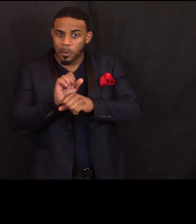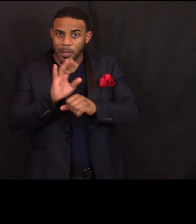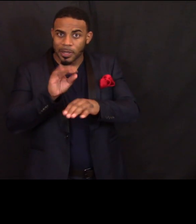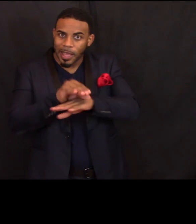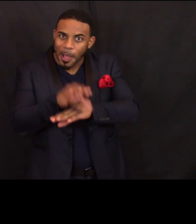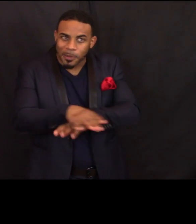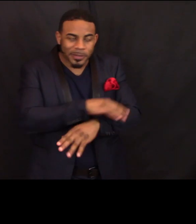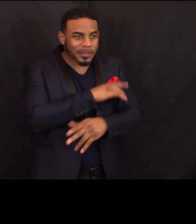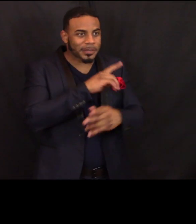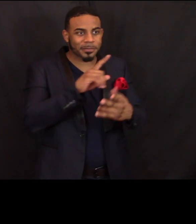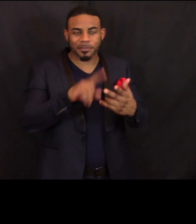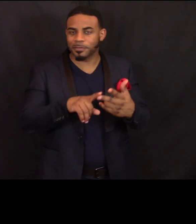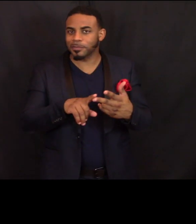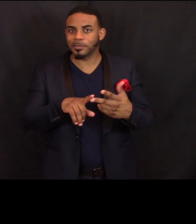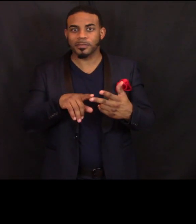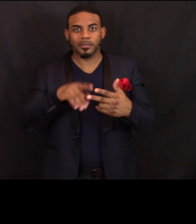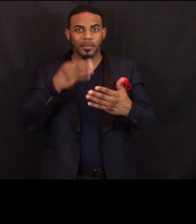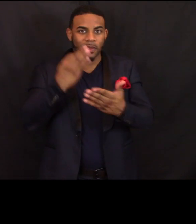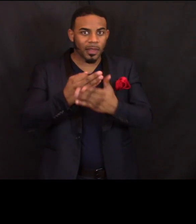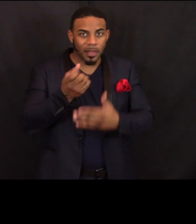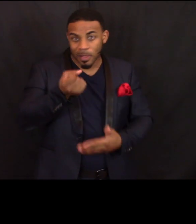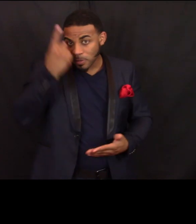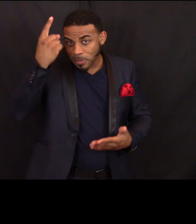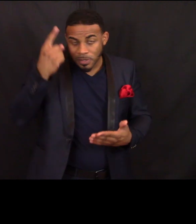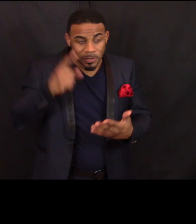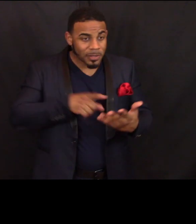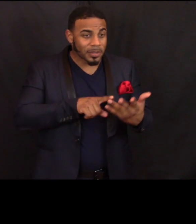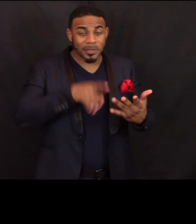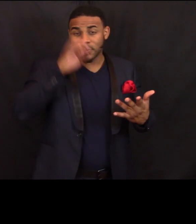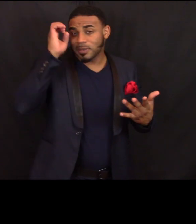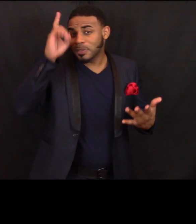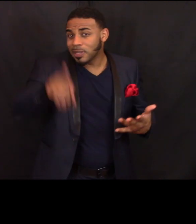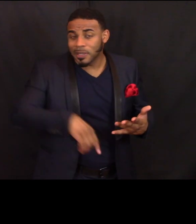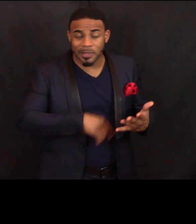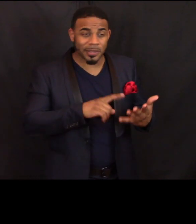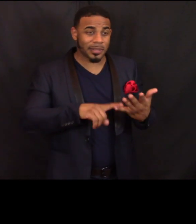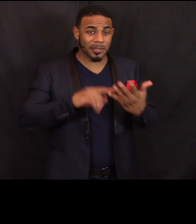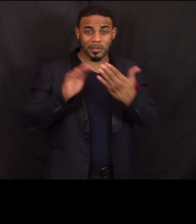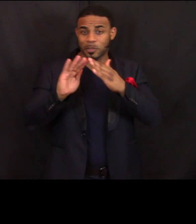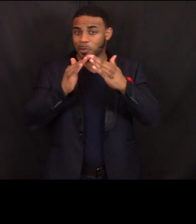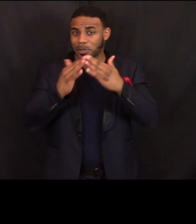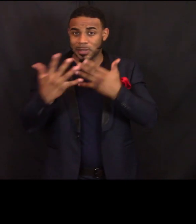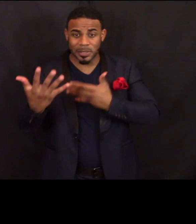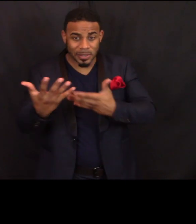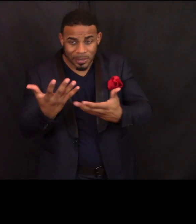with financial literacy education with community engagement education